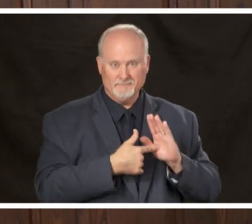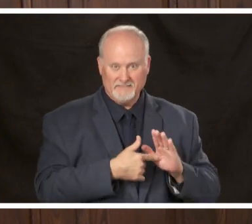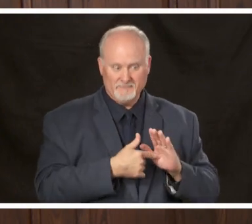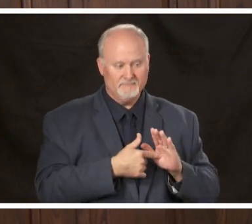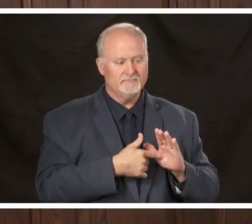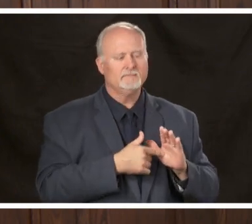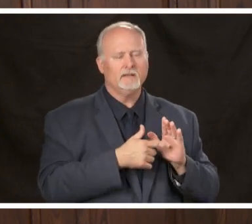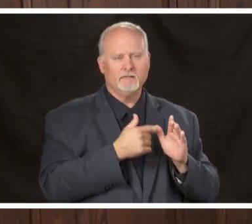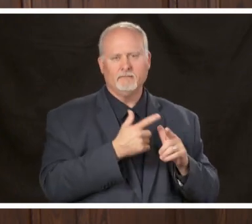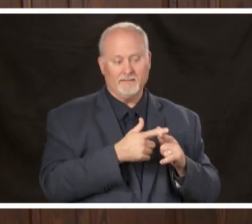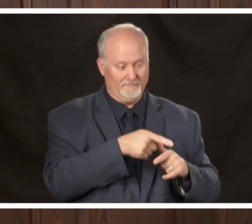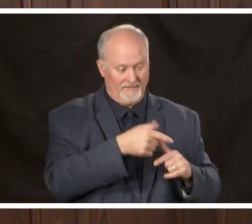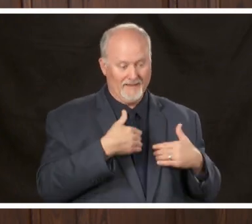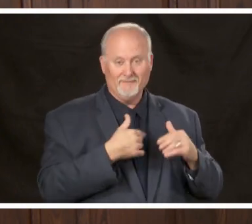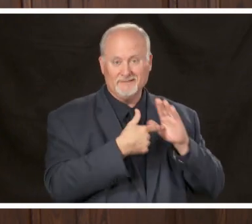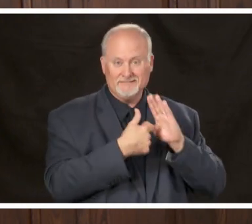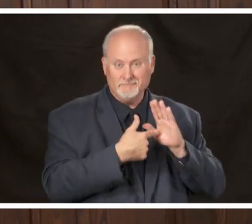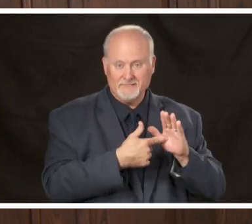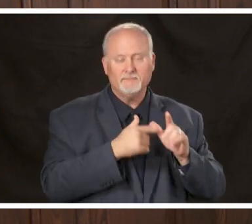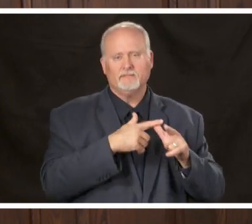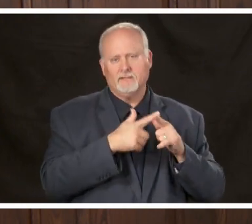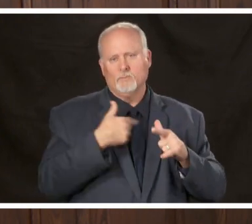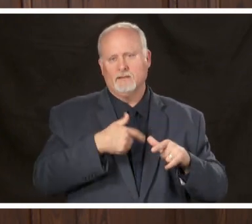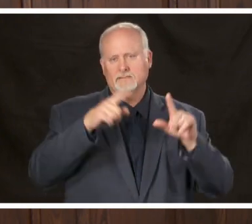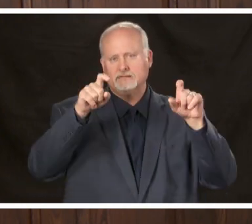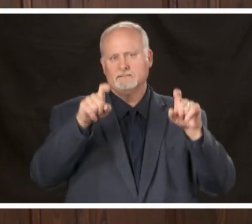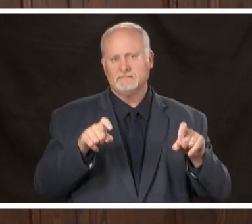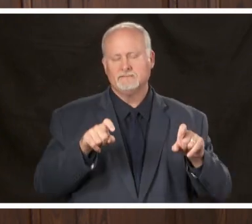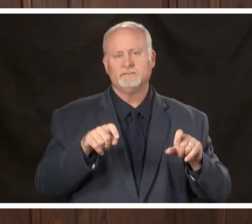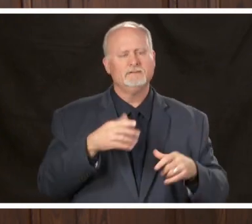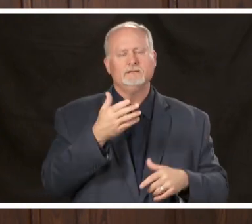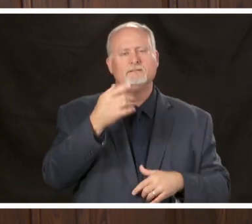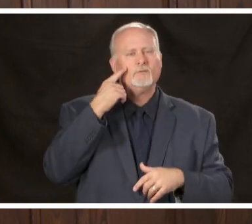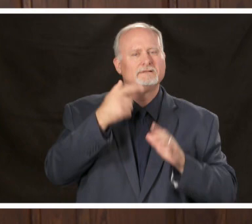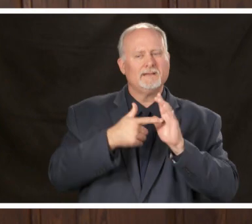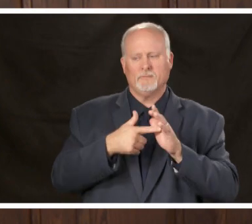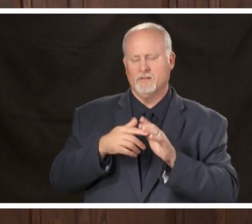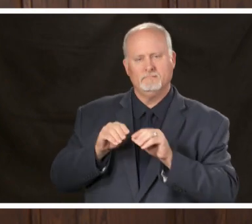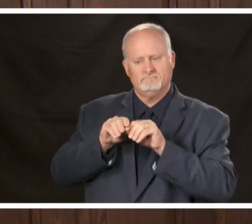test them we also may have an outbreak in a certain area such as a nursing home